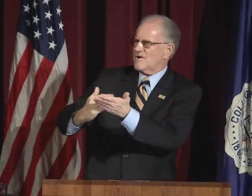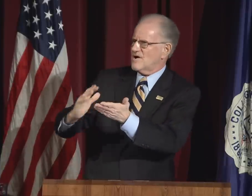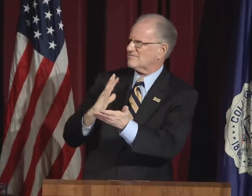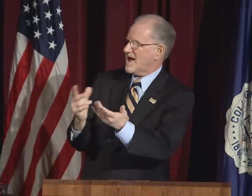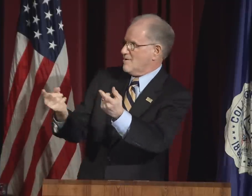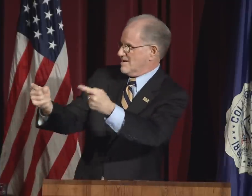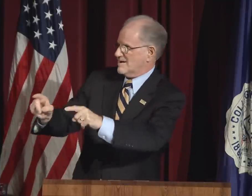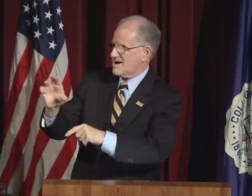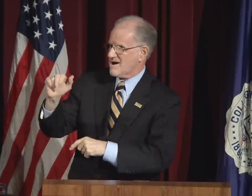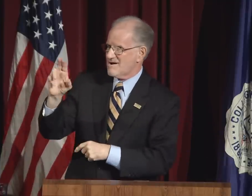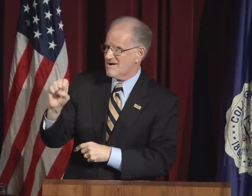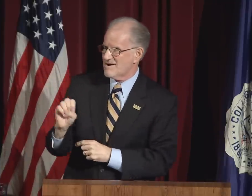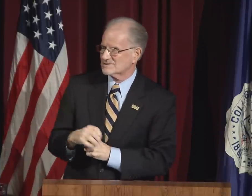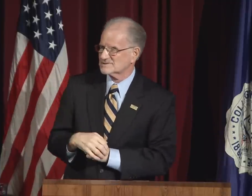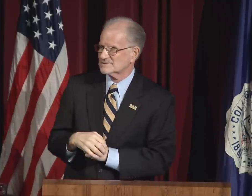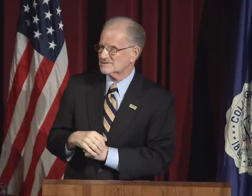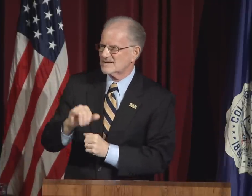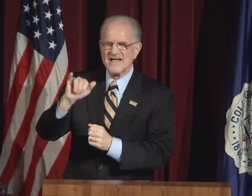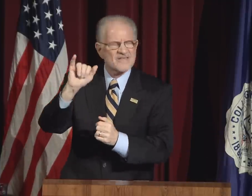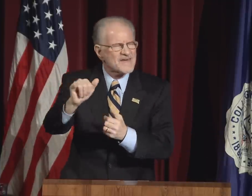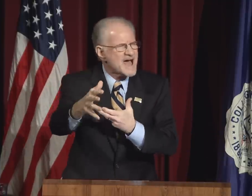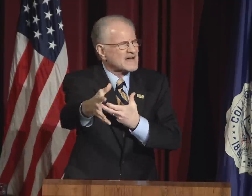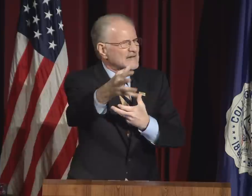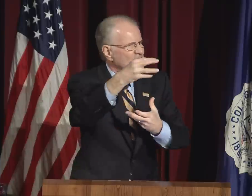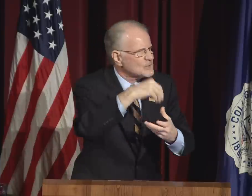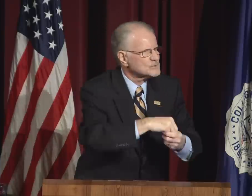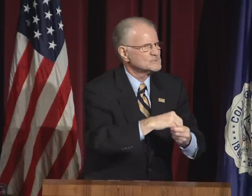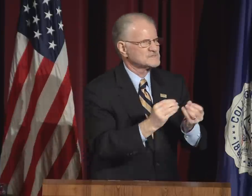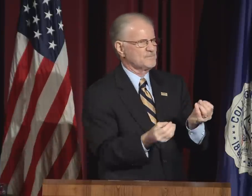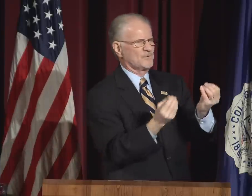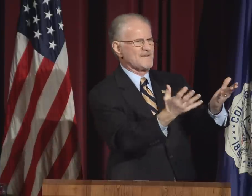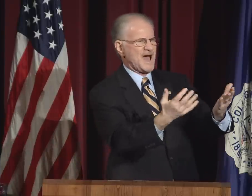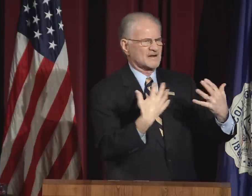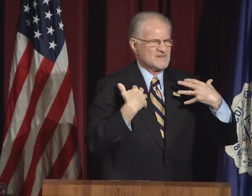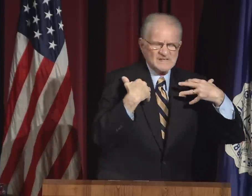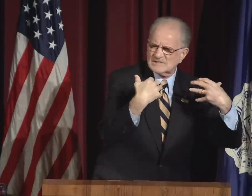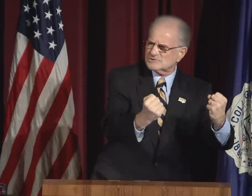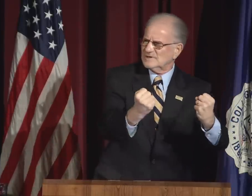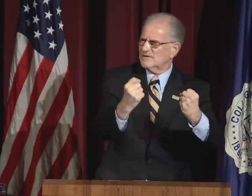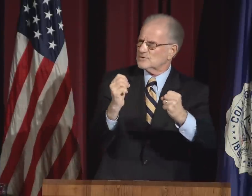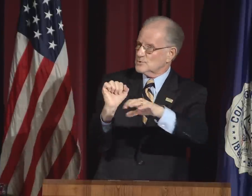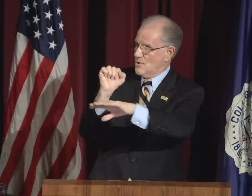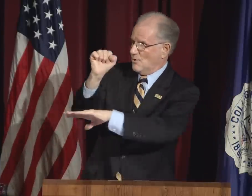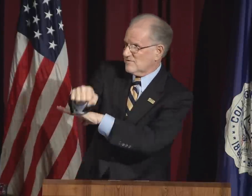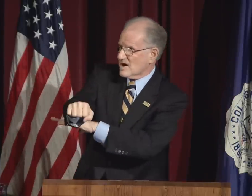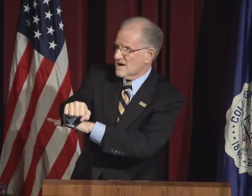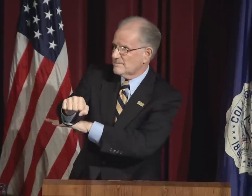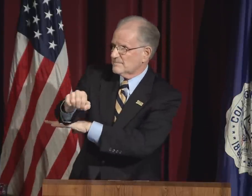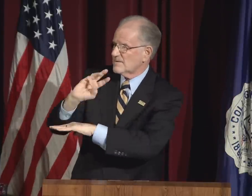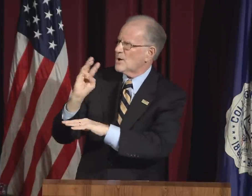Everyone - inside and outside of the University - was part of our cause.